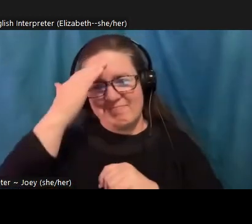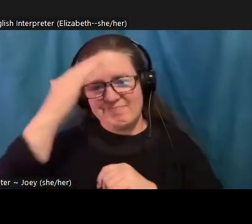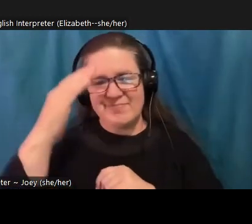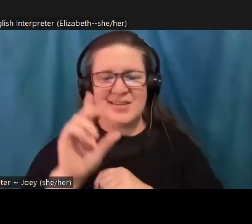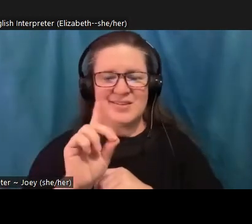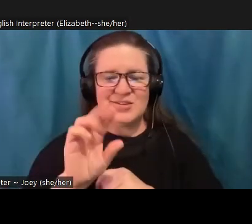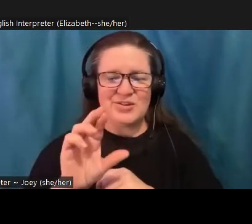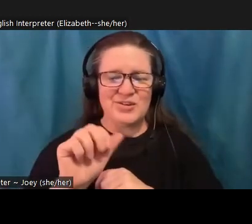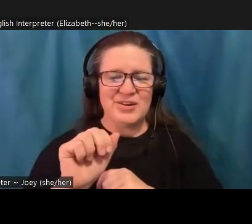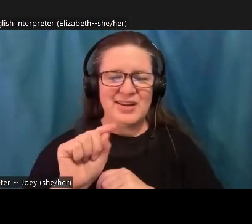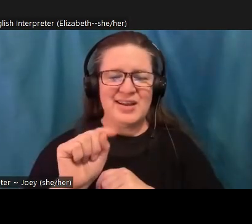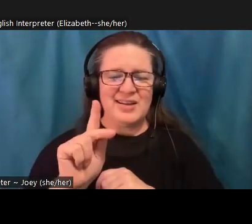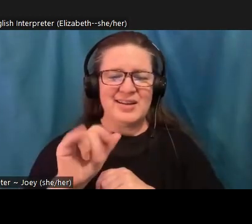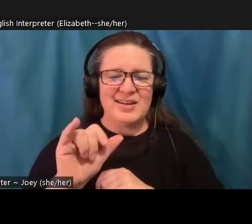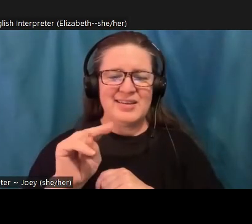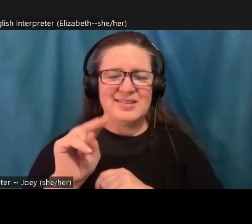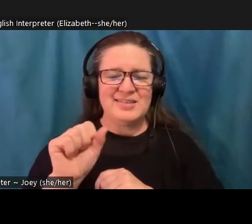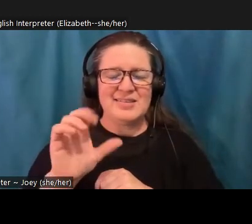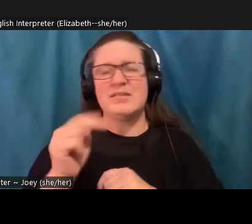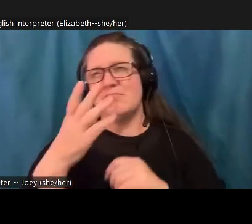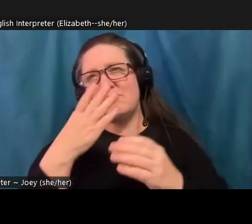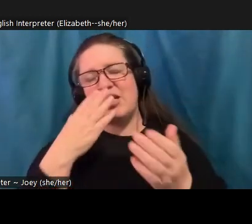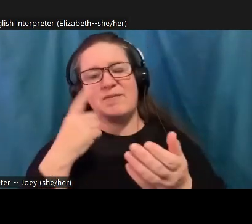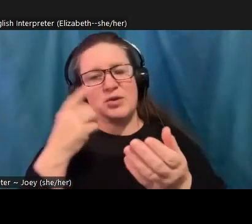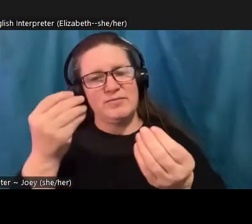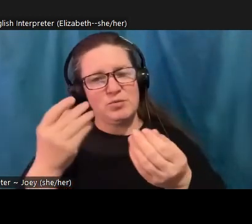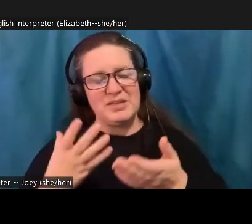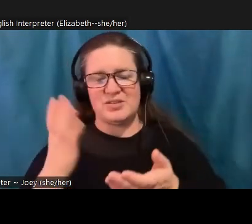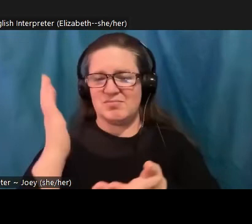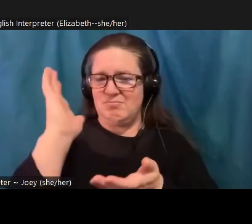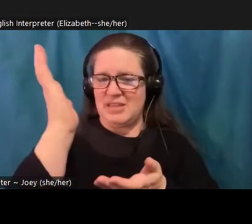incredibly informative lecture. I am a first year student at the